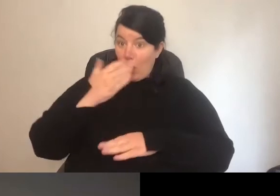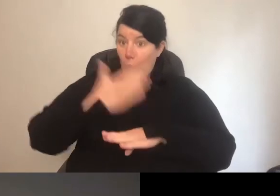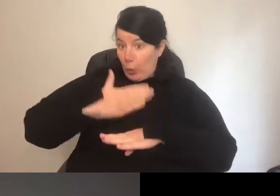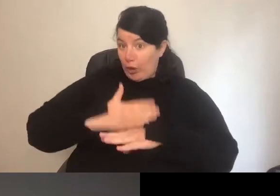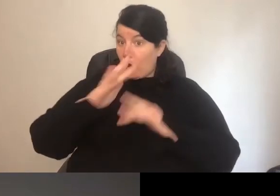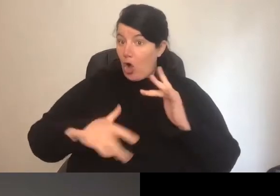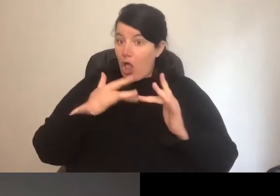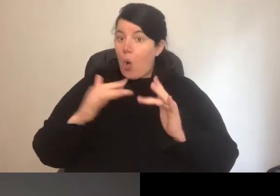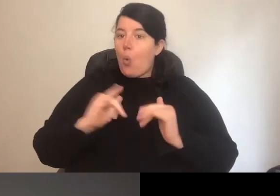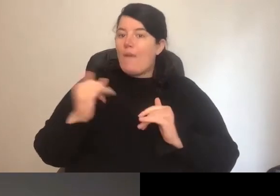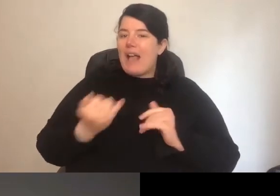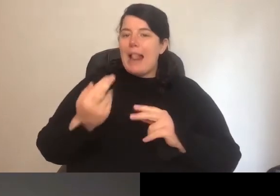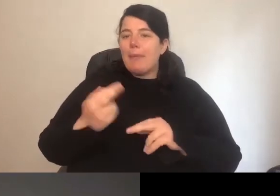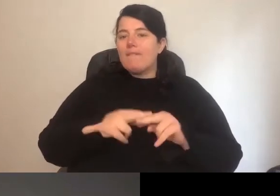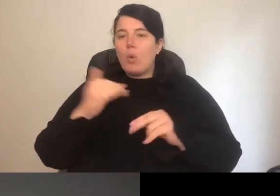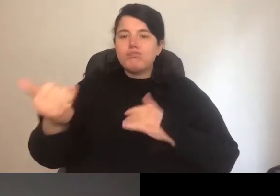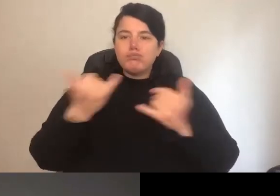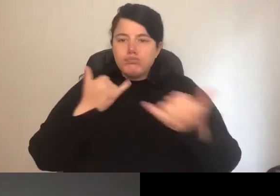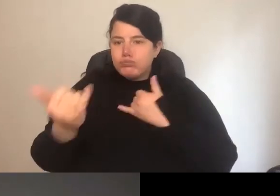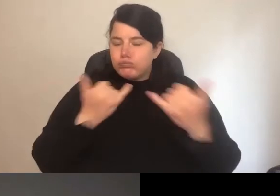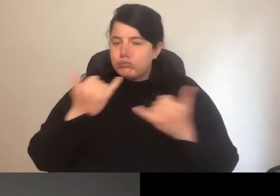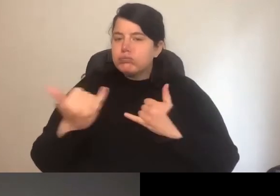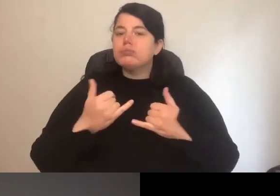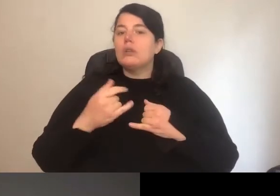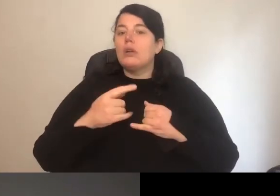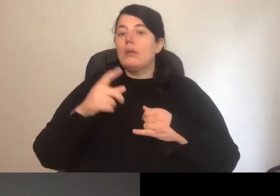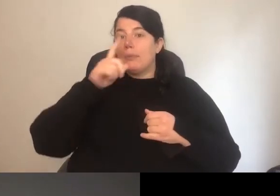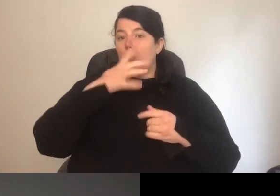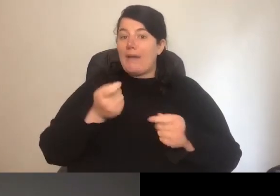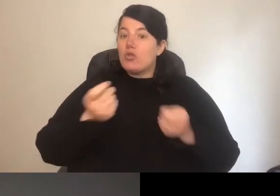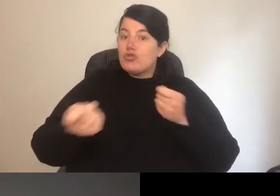or available. Obviously those who have reception or other